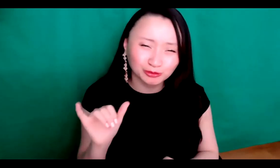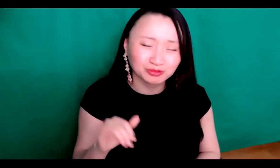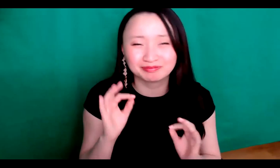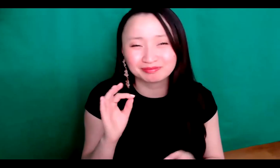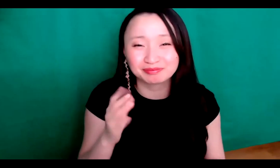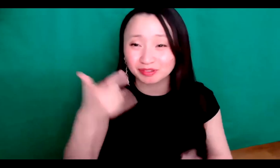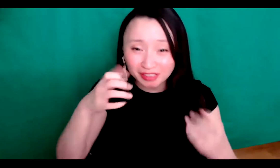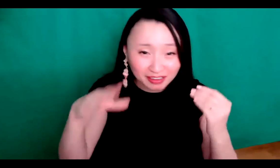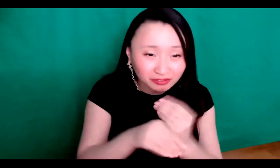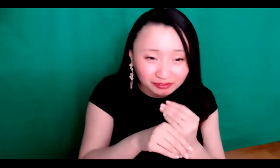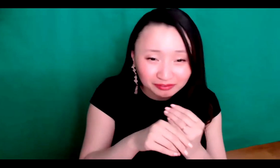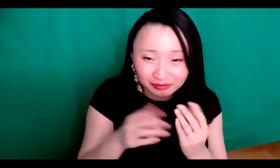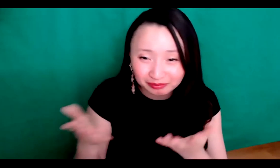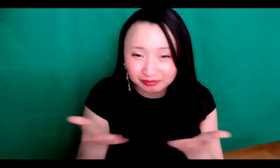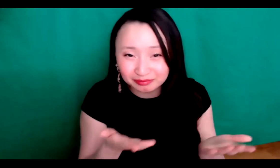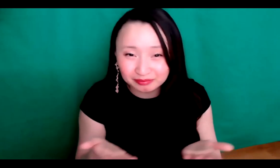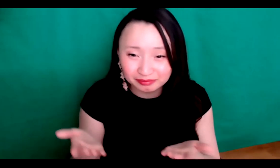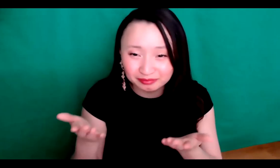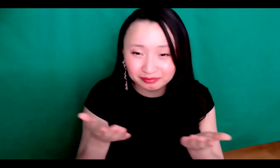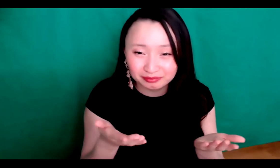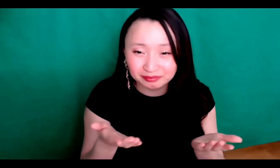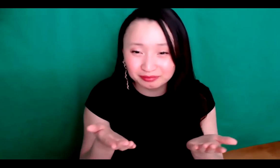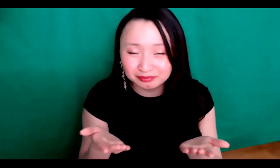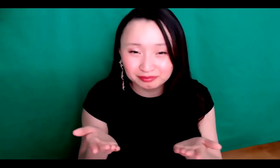it's important. And we celebrate that here as well. I just